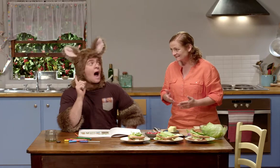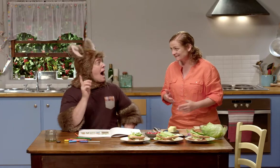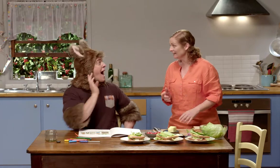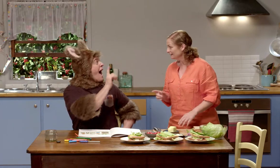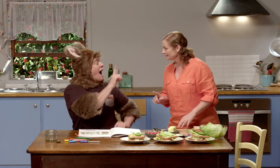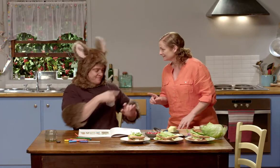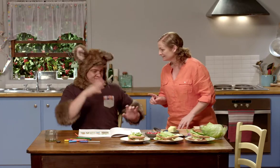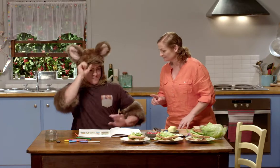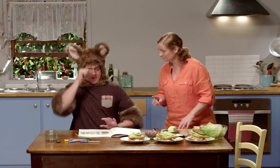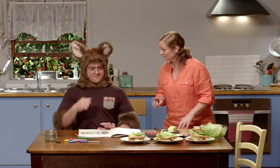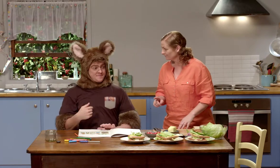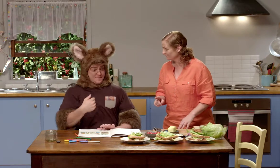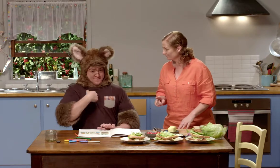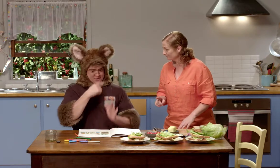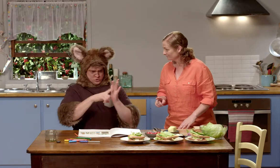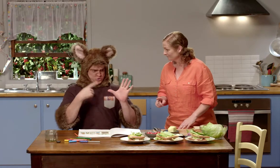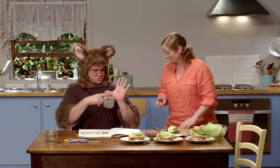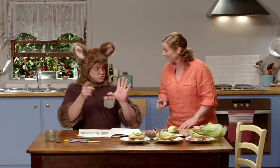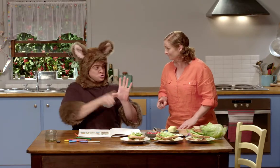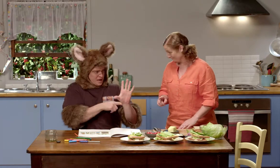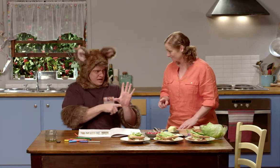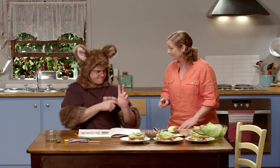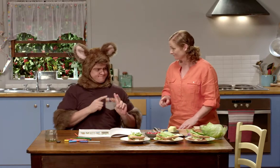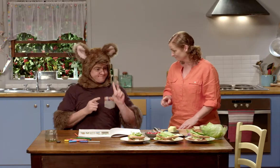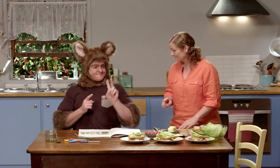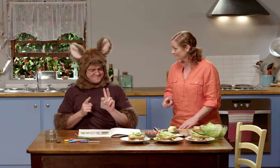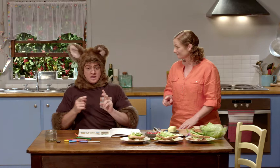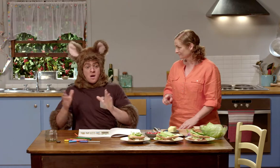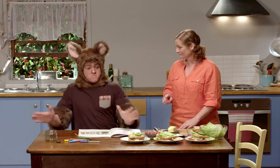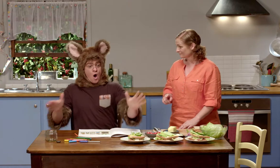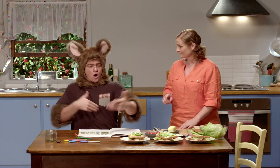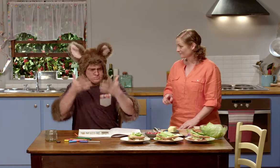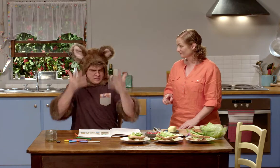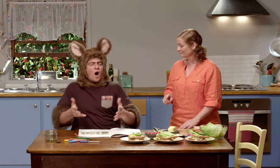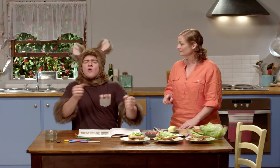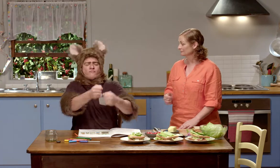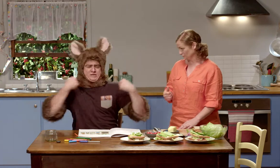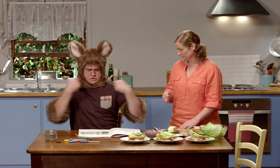Hmm, oh I remember. Jay and I got the heavy fridge